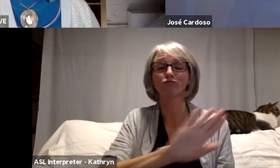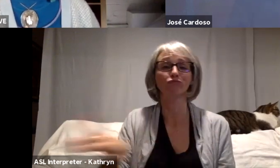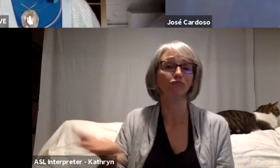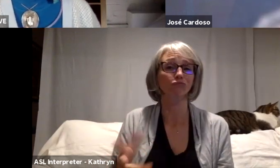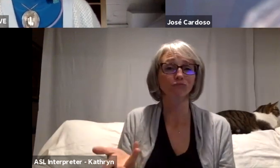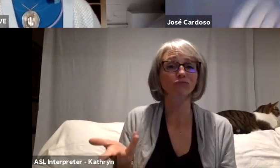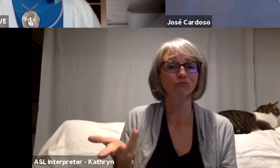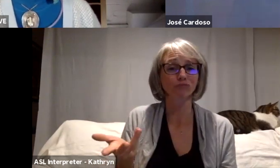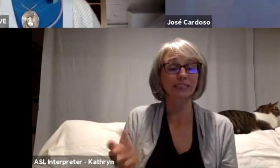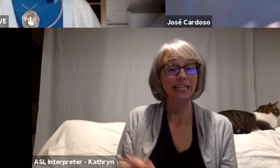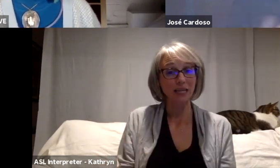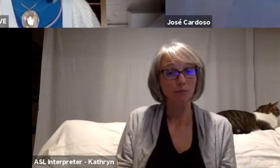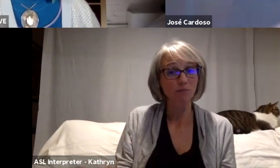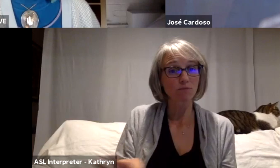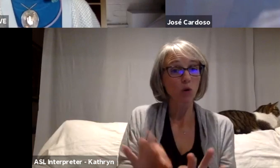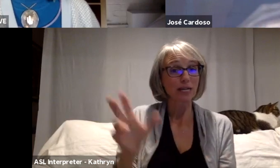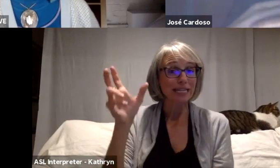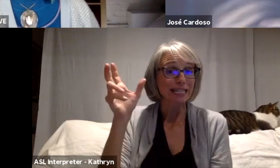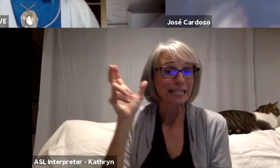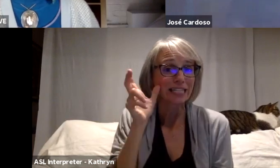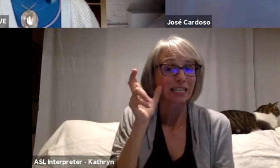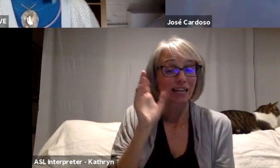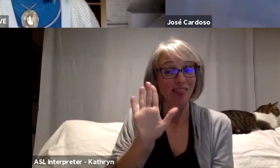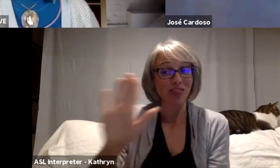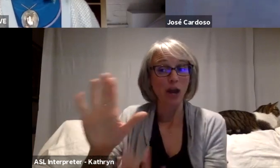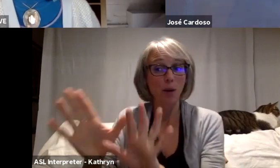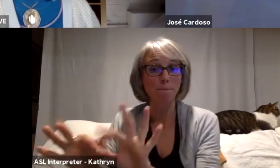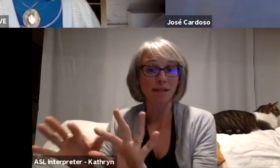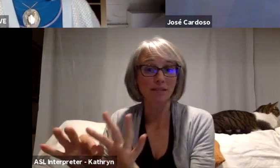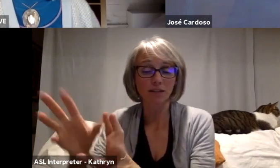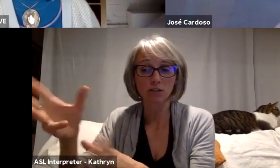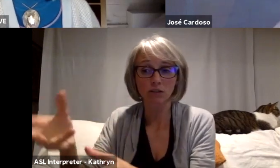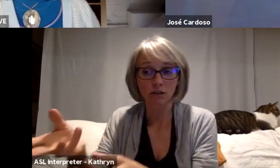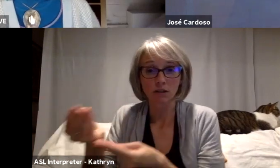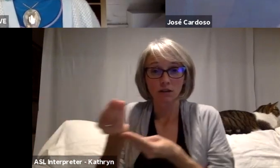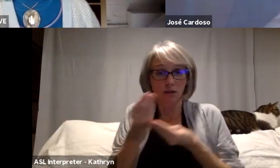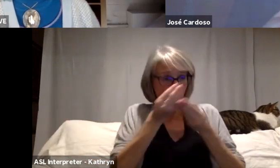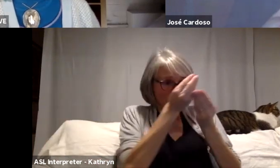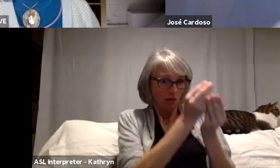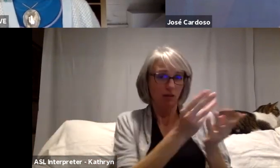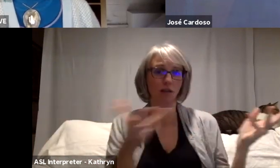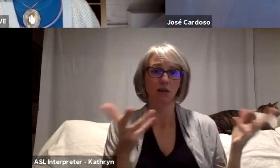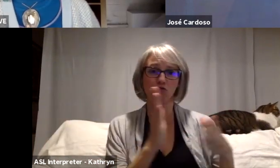People needs to share this message and we've together a net of resistance of this place,